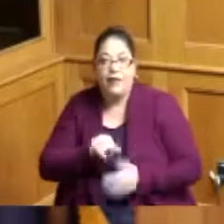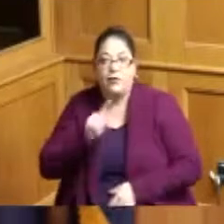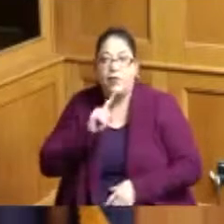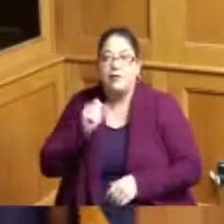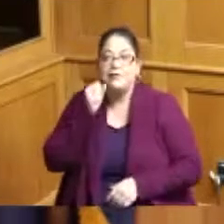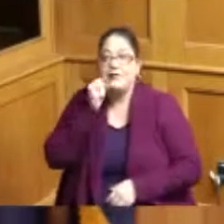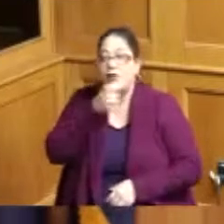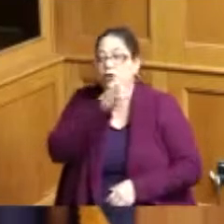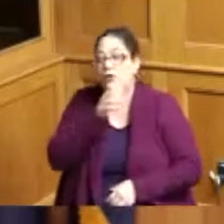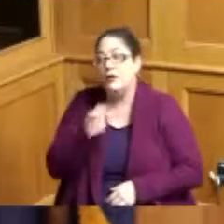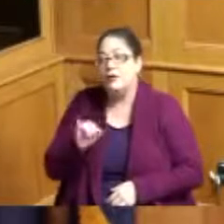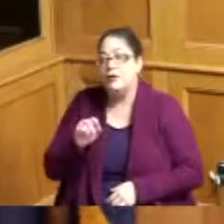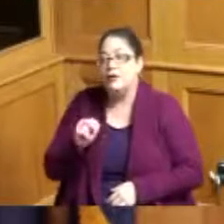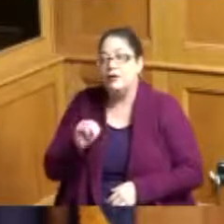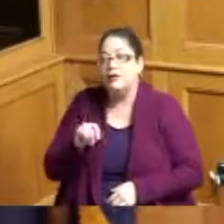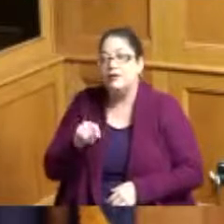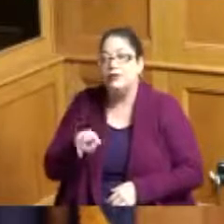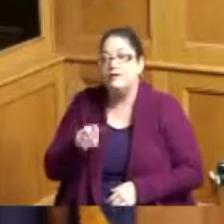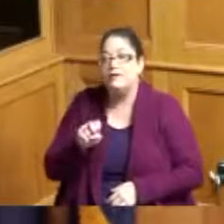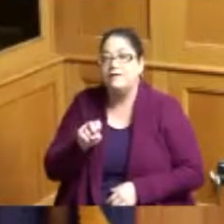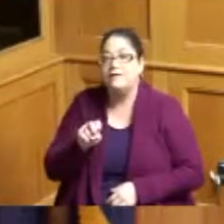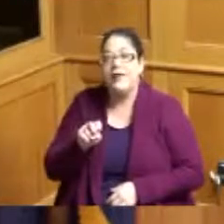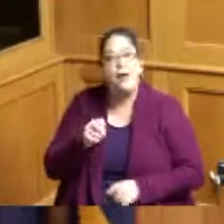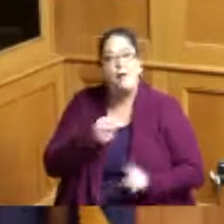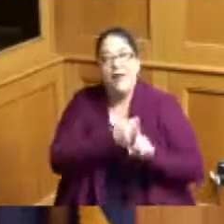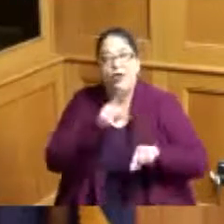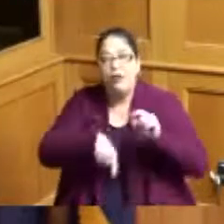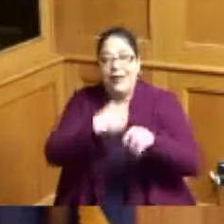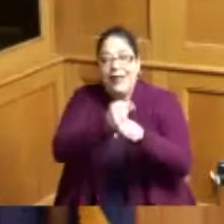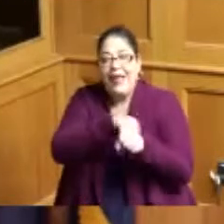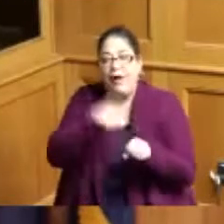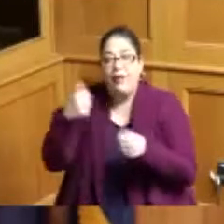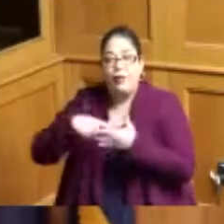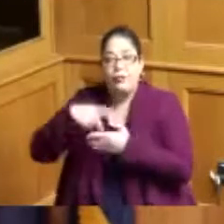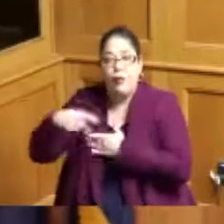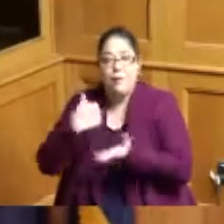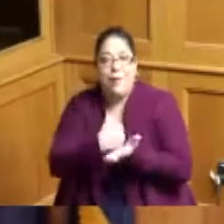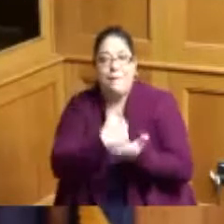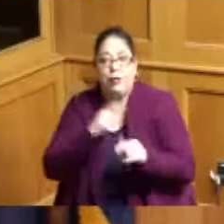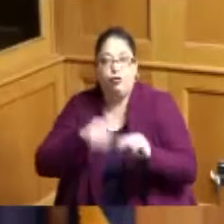because they are not able they were not eligible for some of the other programs we have and some